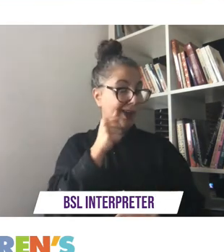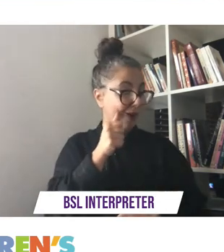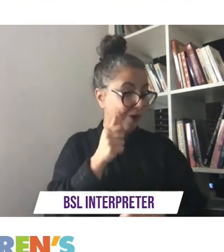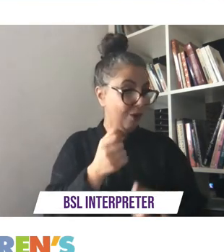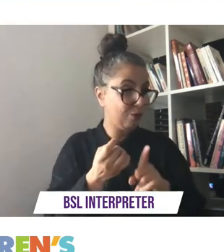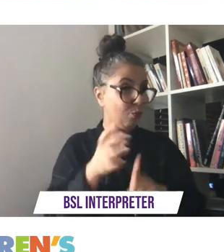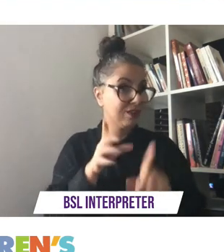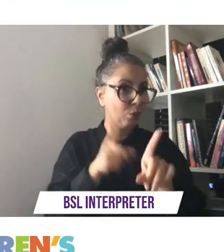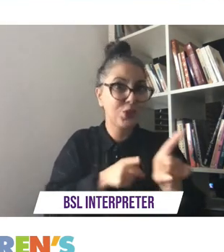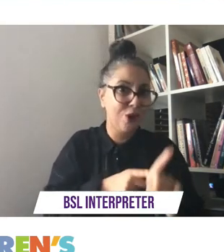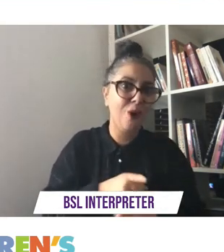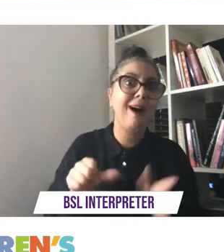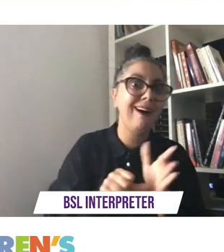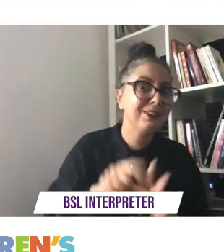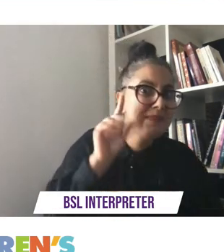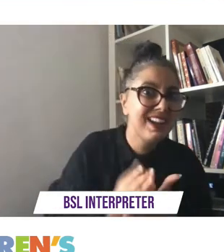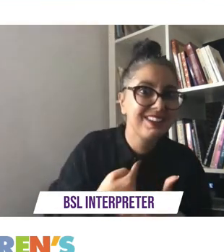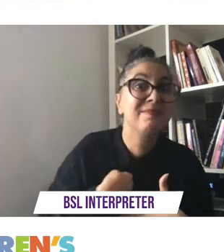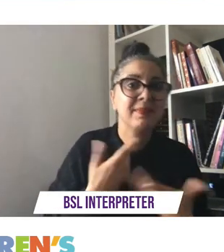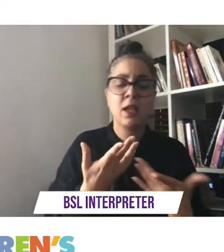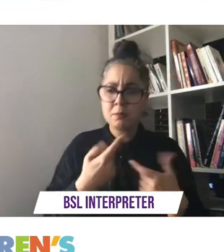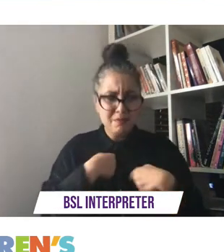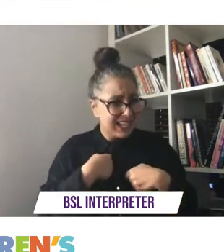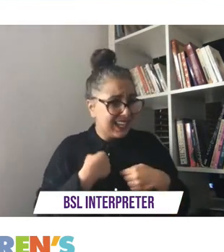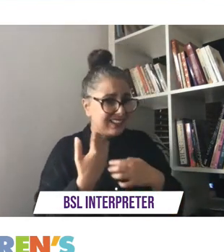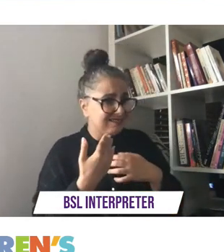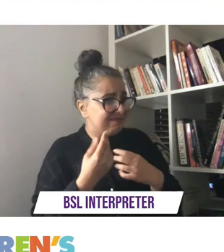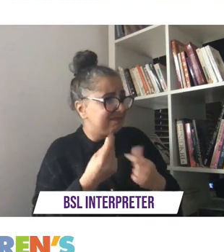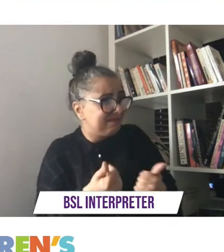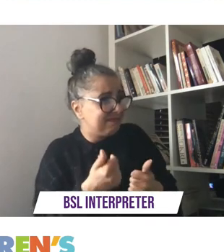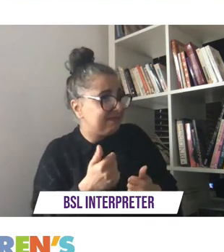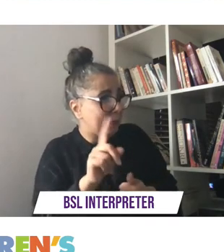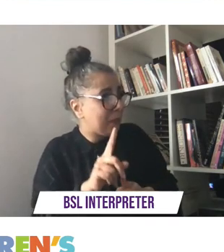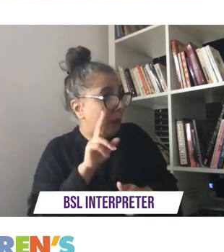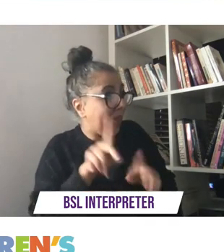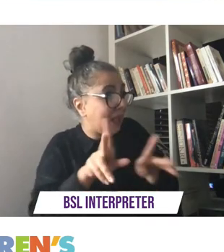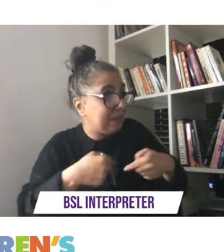able to see someone who looks like me uh really did take a long time for me to understand that